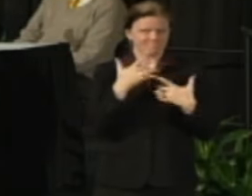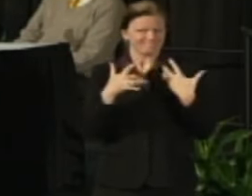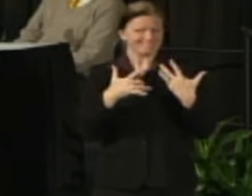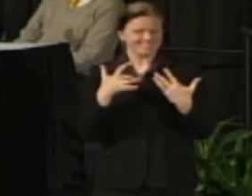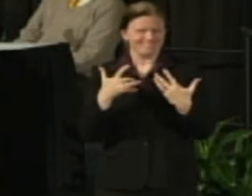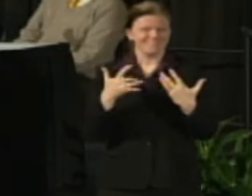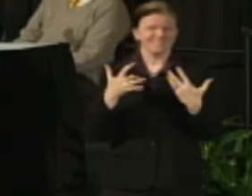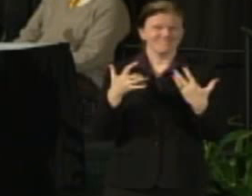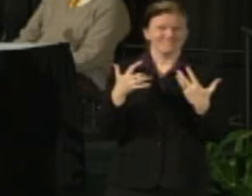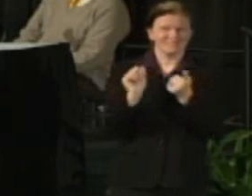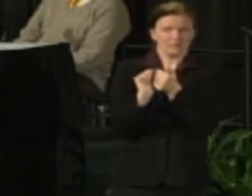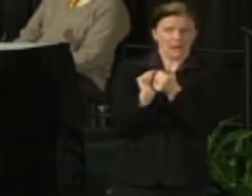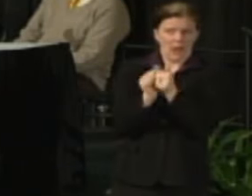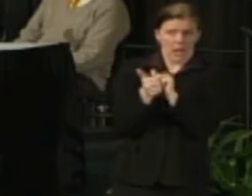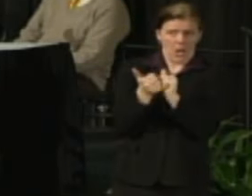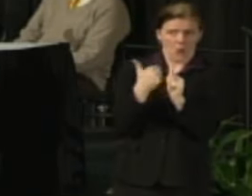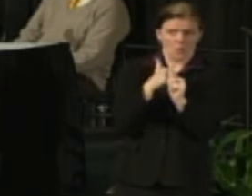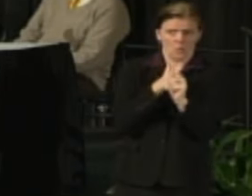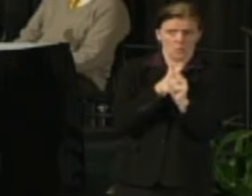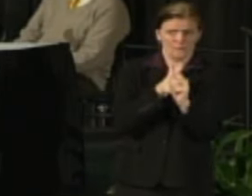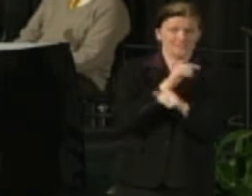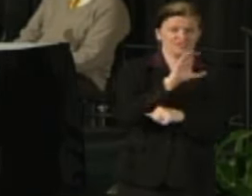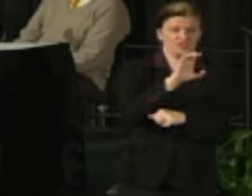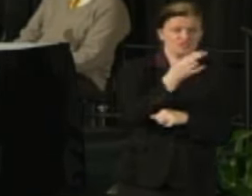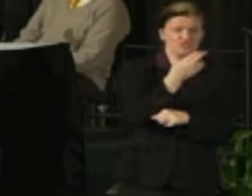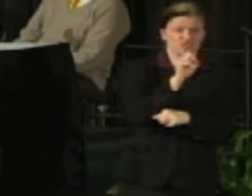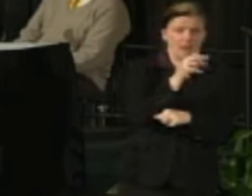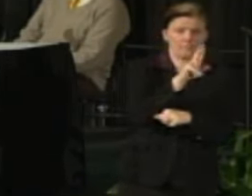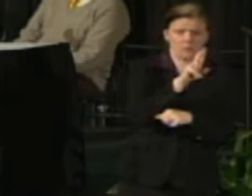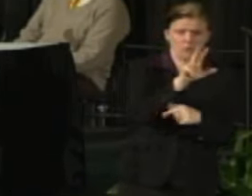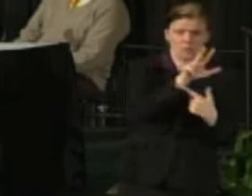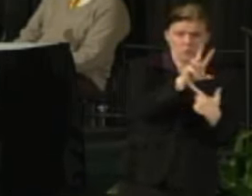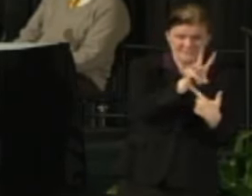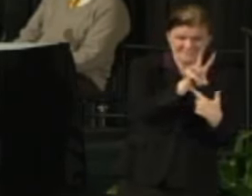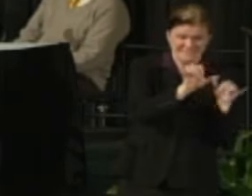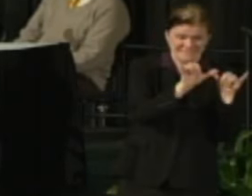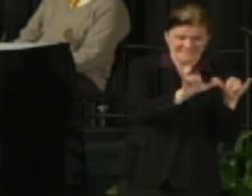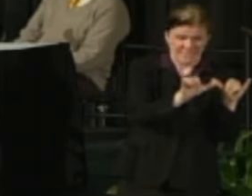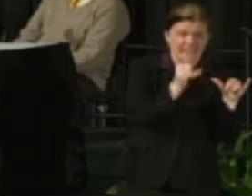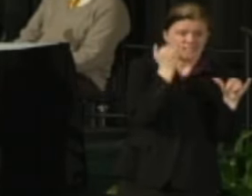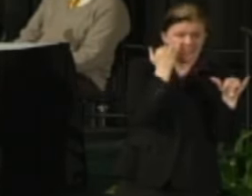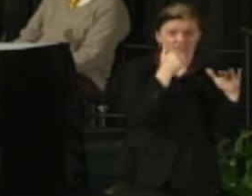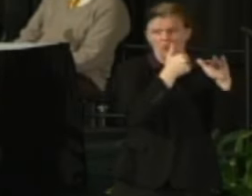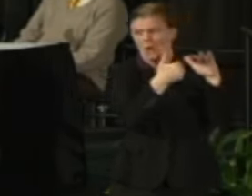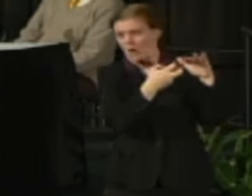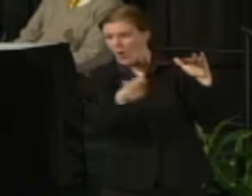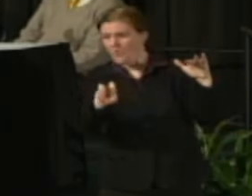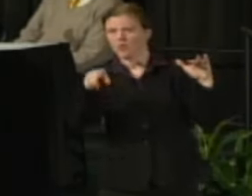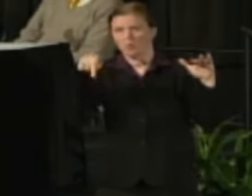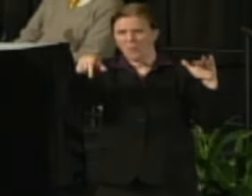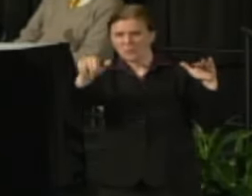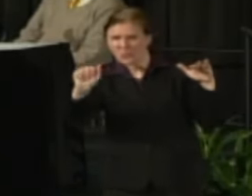to keep intact 36 either under an Authority or not we need shared governance Wisconsin Idea